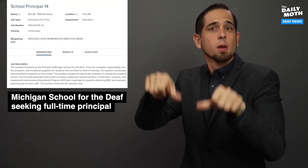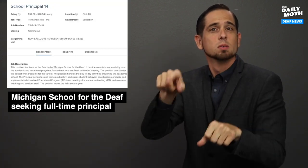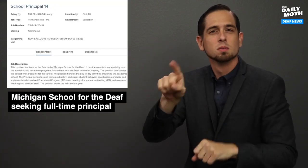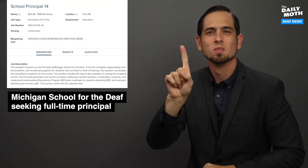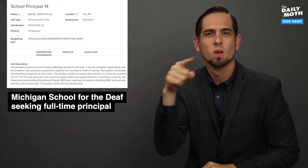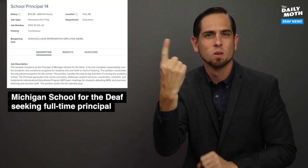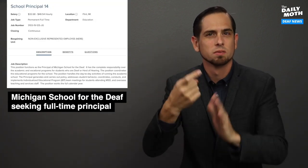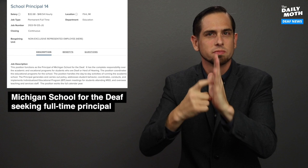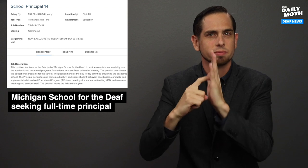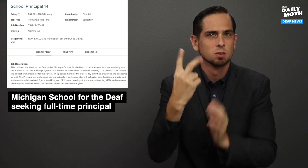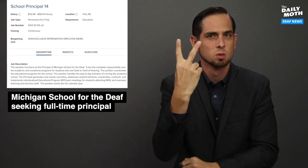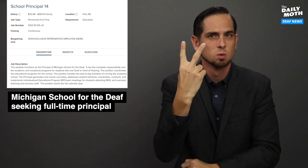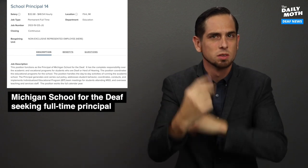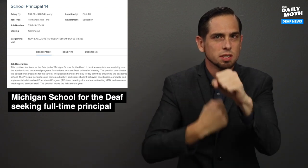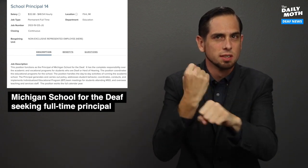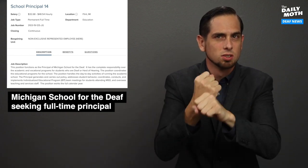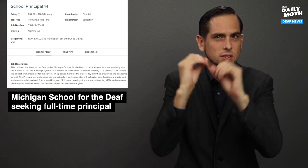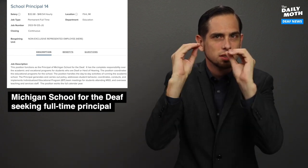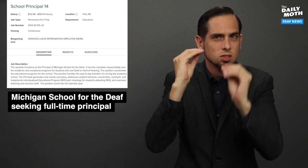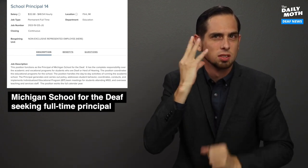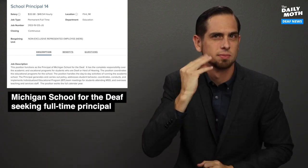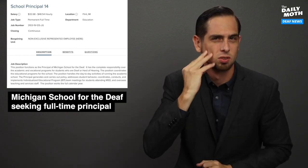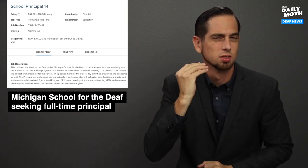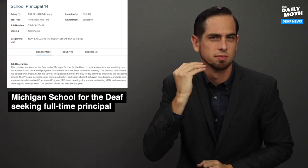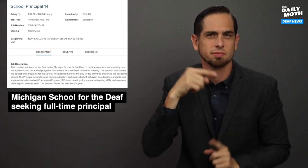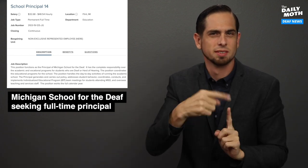posting only requires two years of teaching experience -